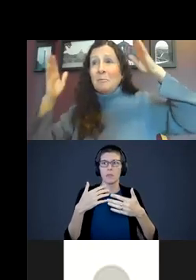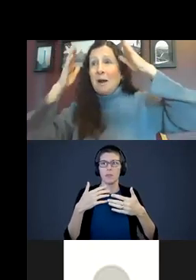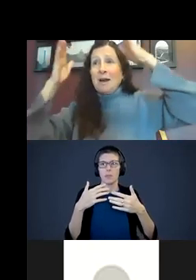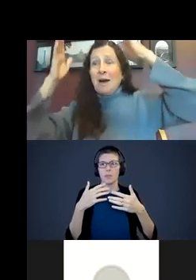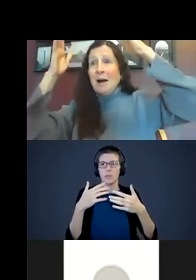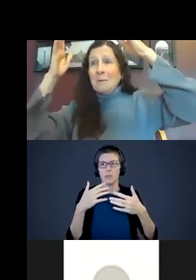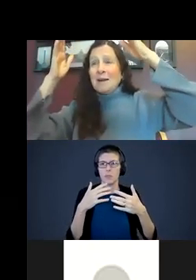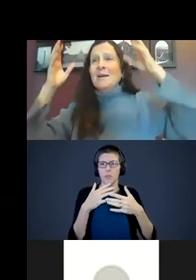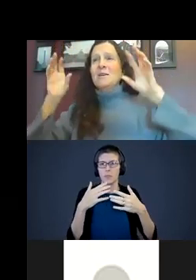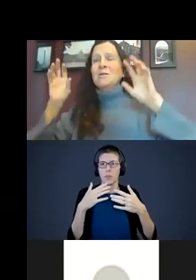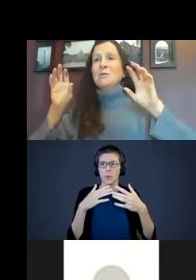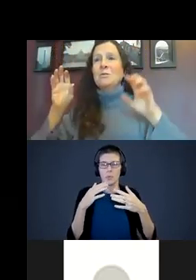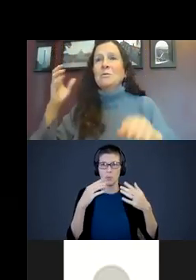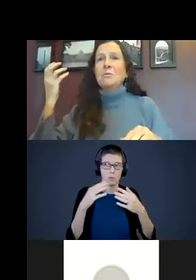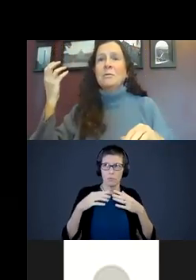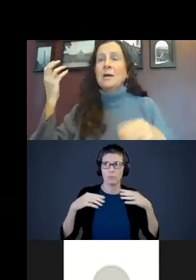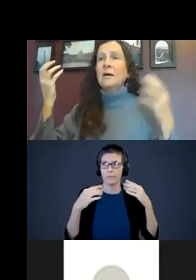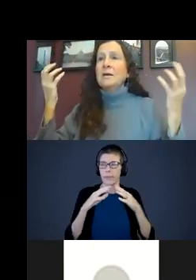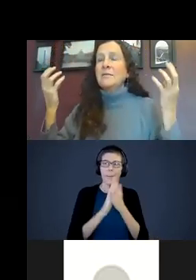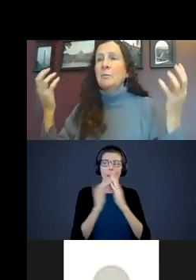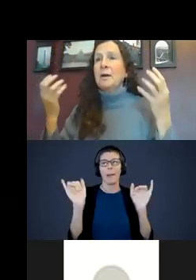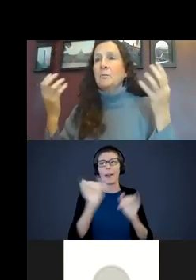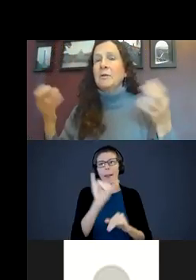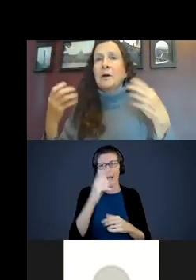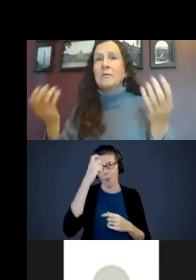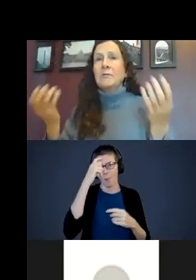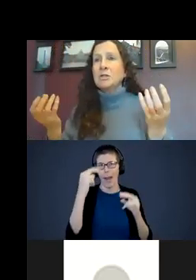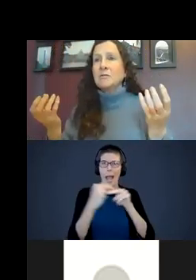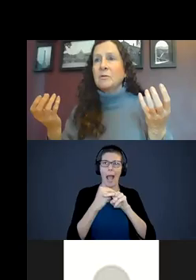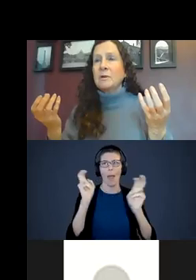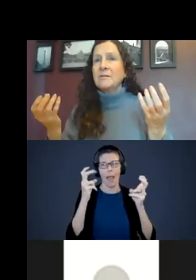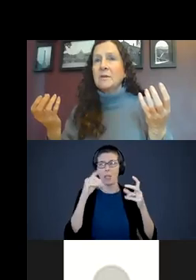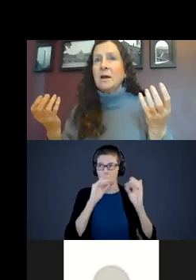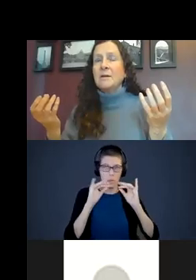brain highway to the areas of the brain that are going to function for the rest of their lives.